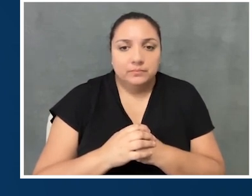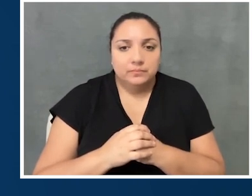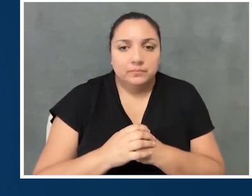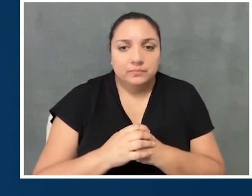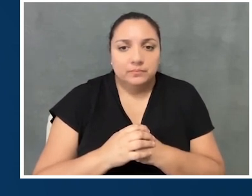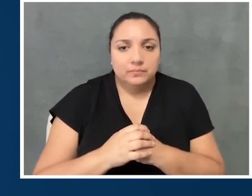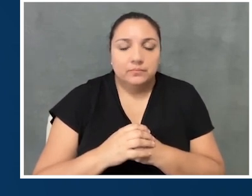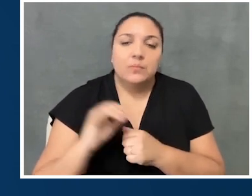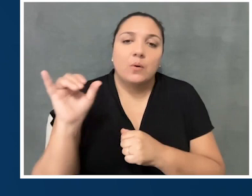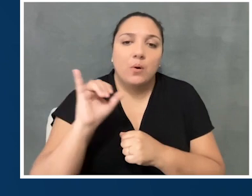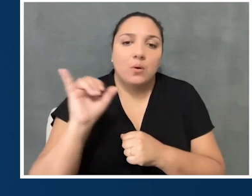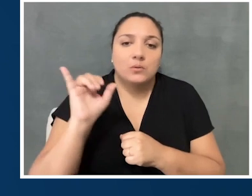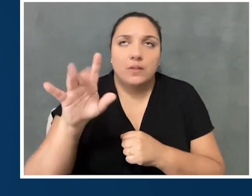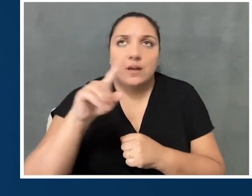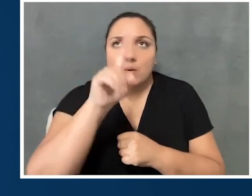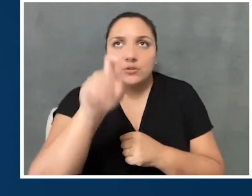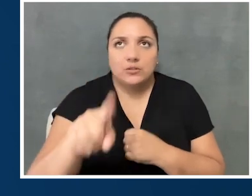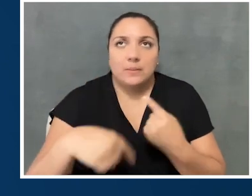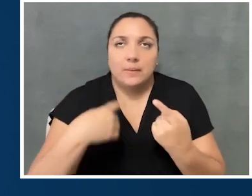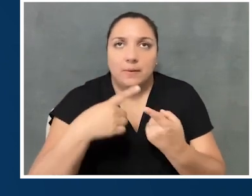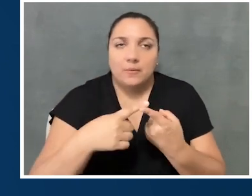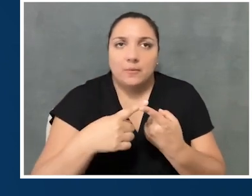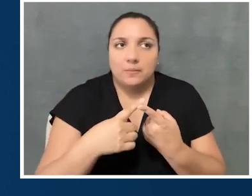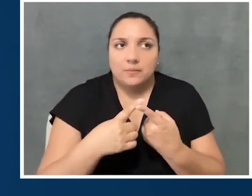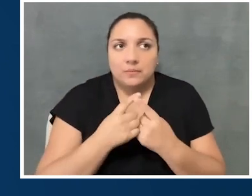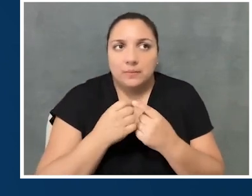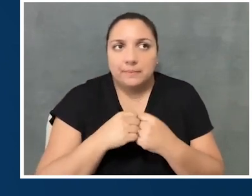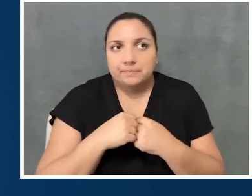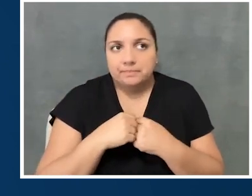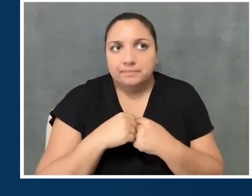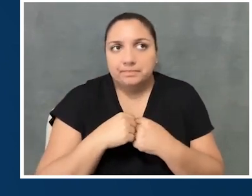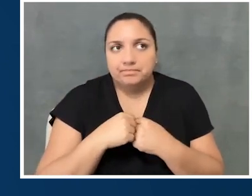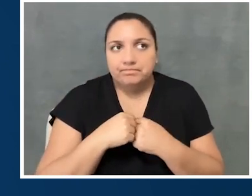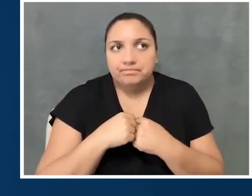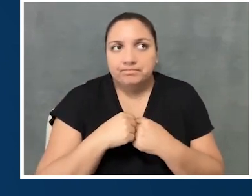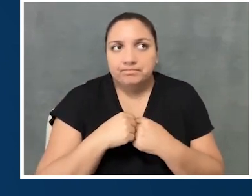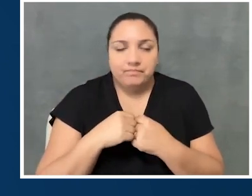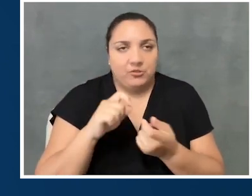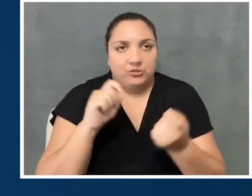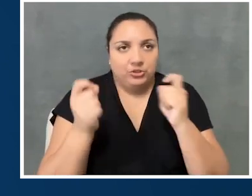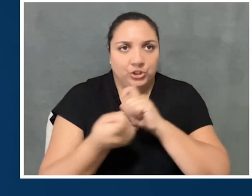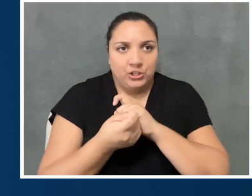of sort of changing existing spaces to make them accessible